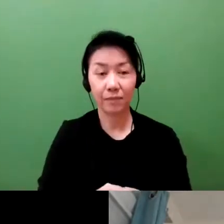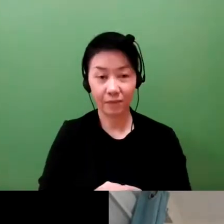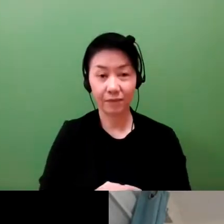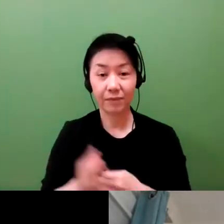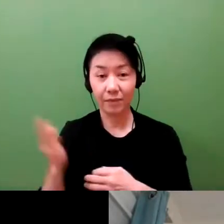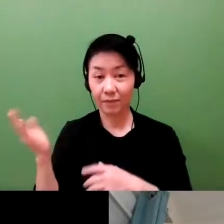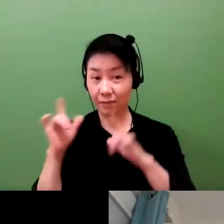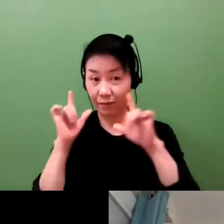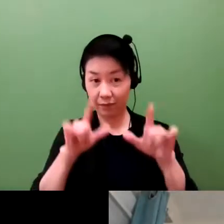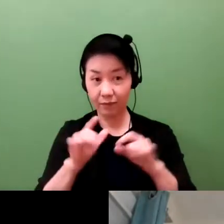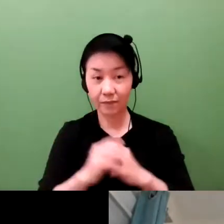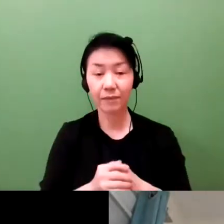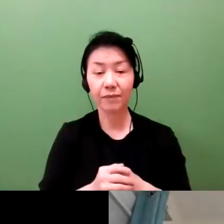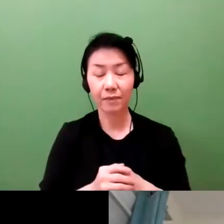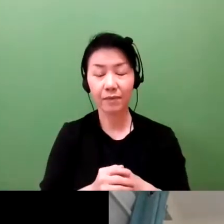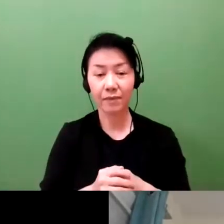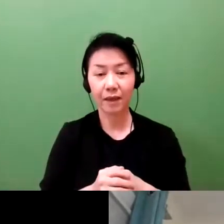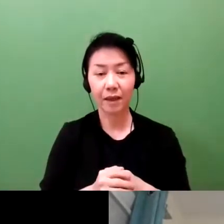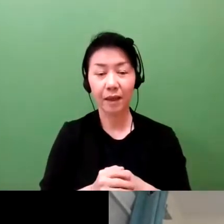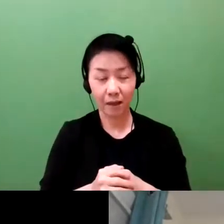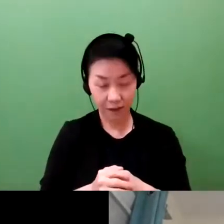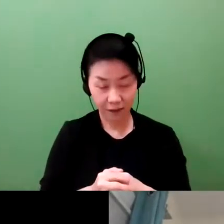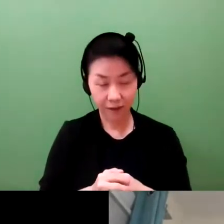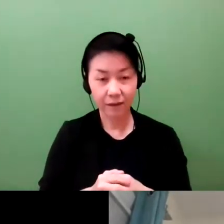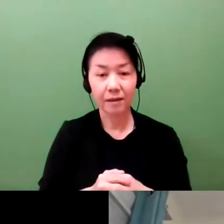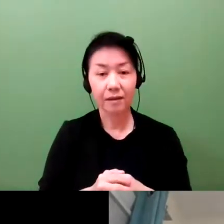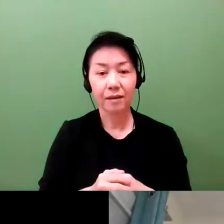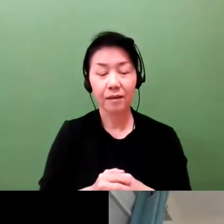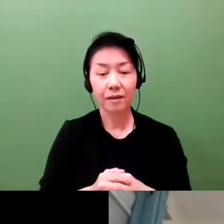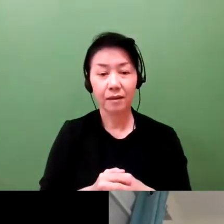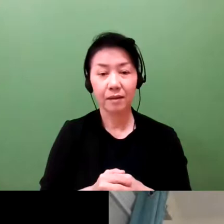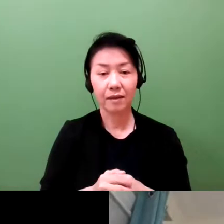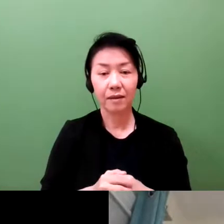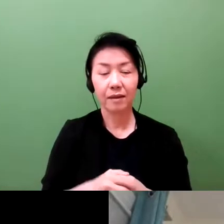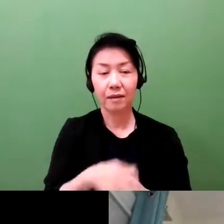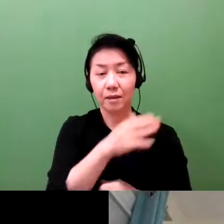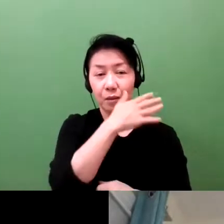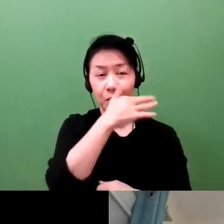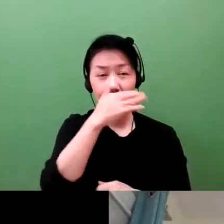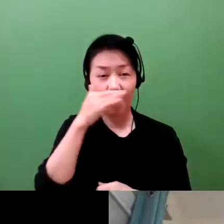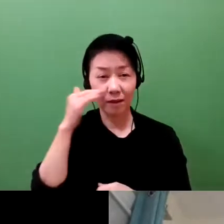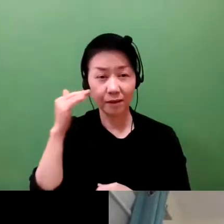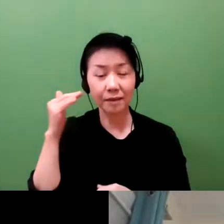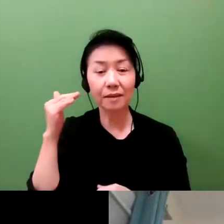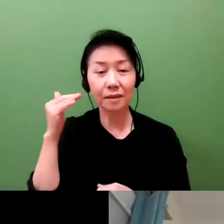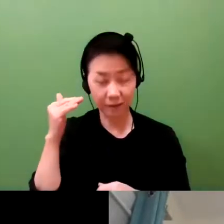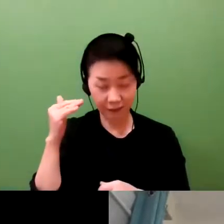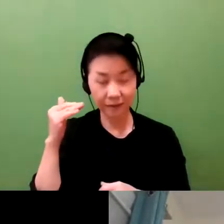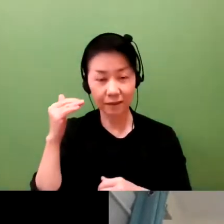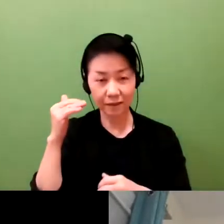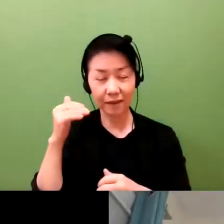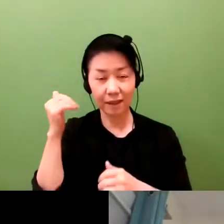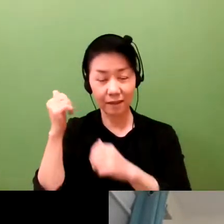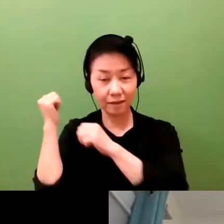of the amazing and famous Japanese brands. Companies.